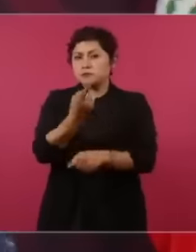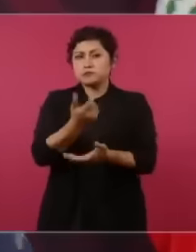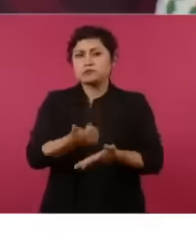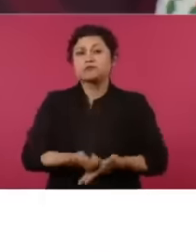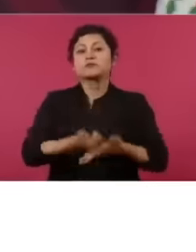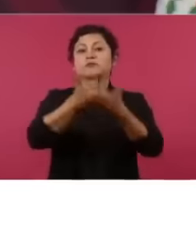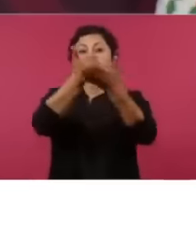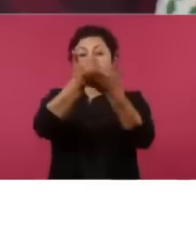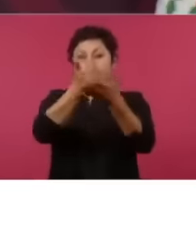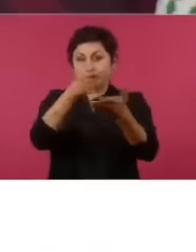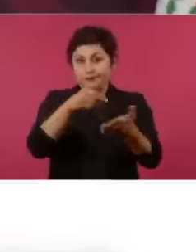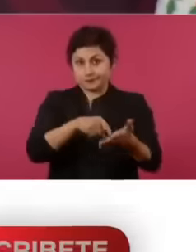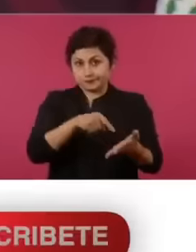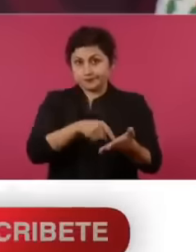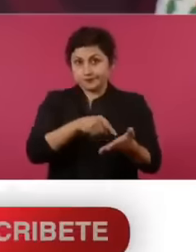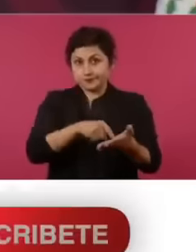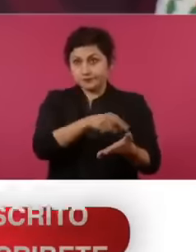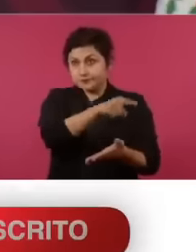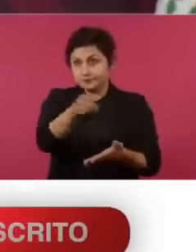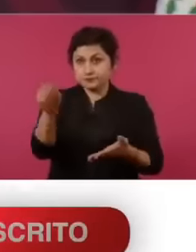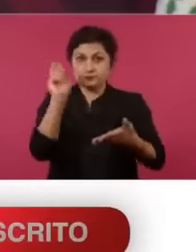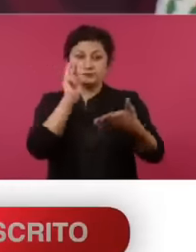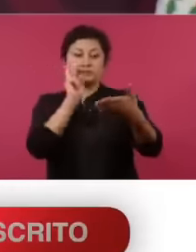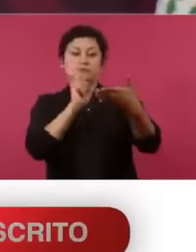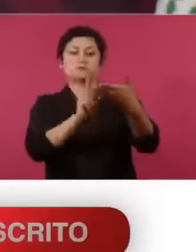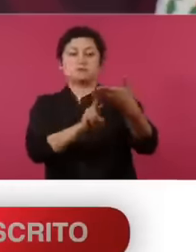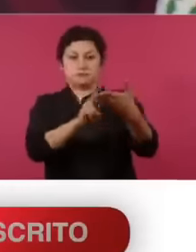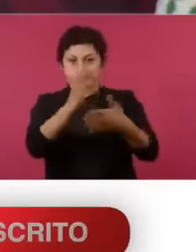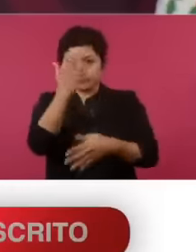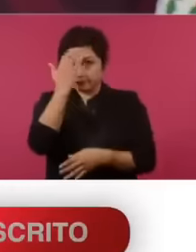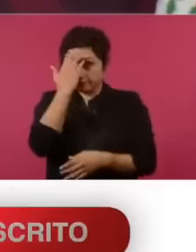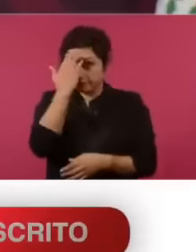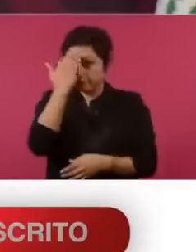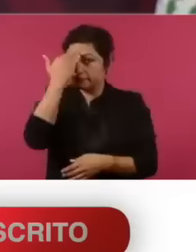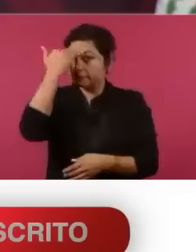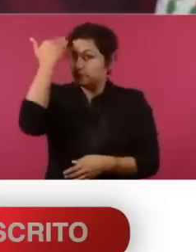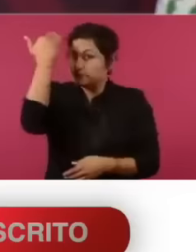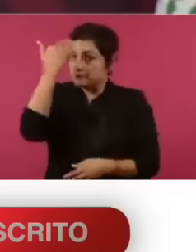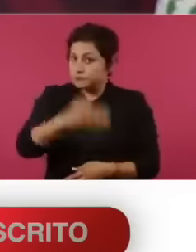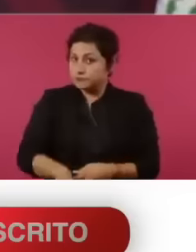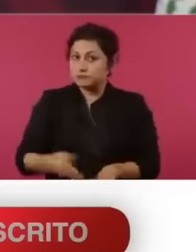happened in our country during the